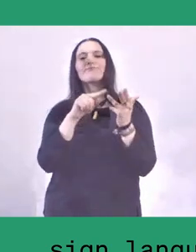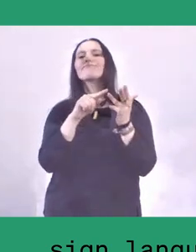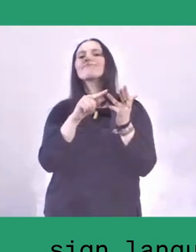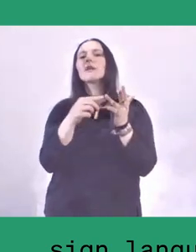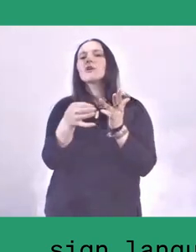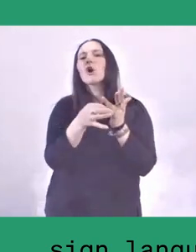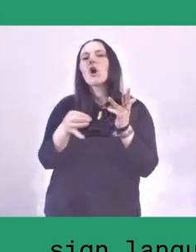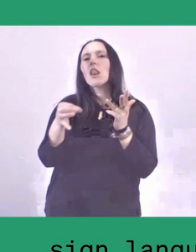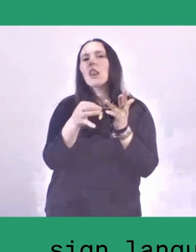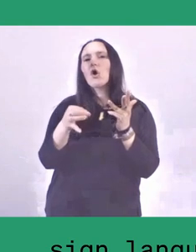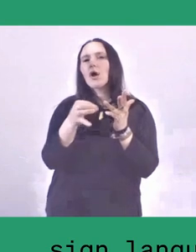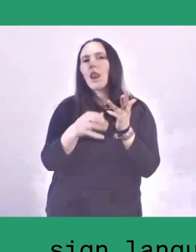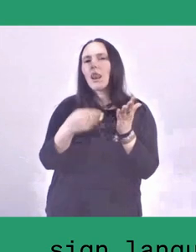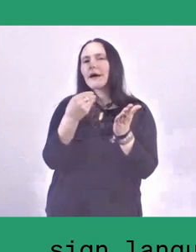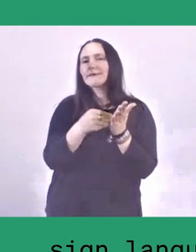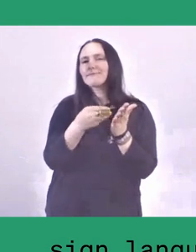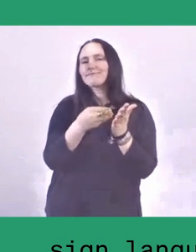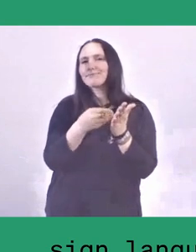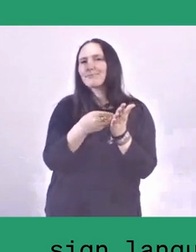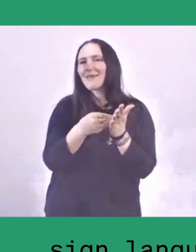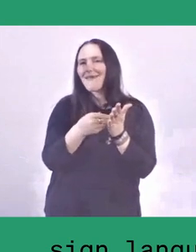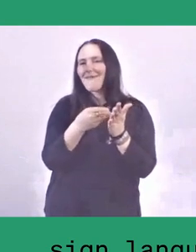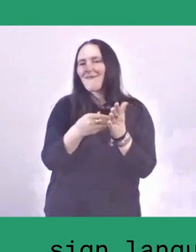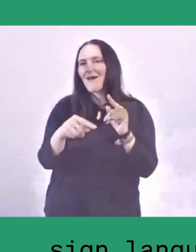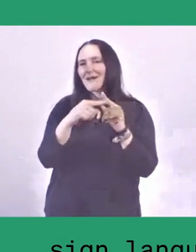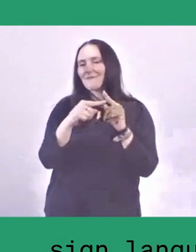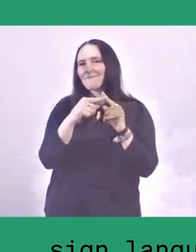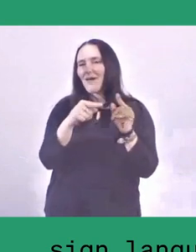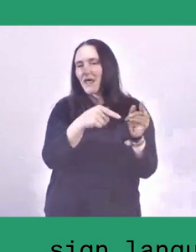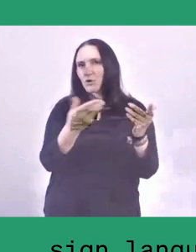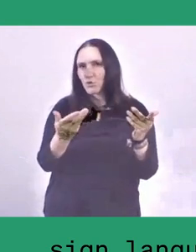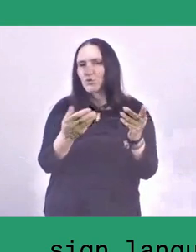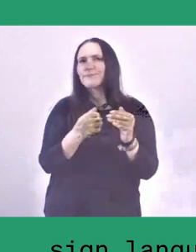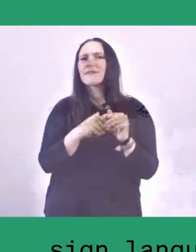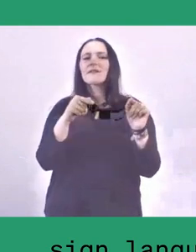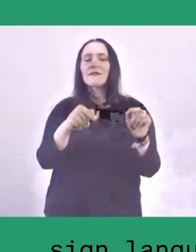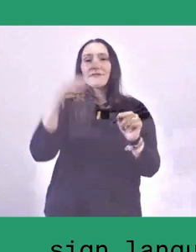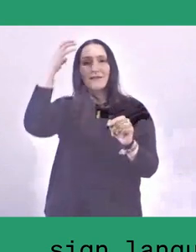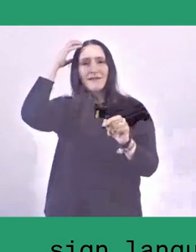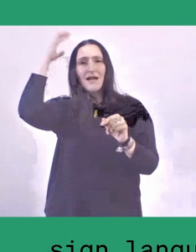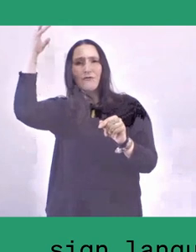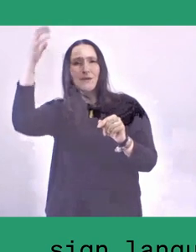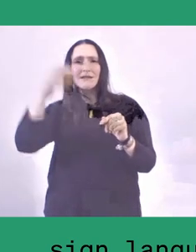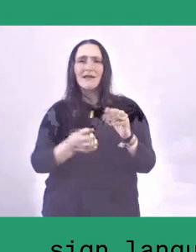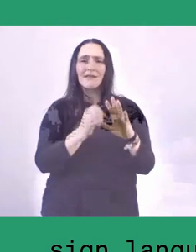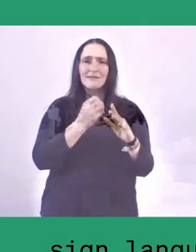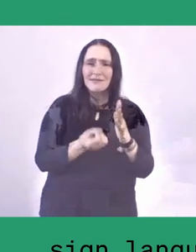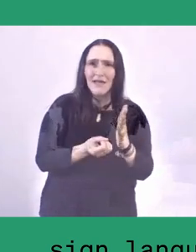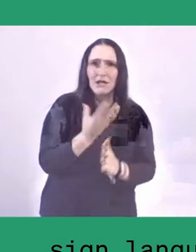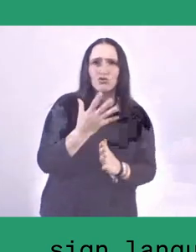What happens if people do not have... if the government, natural resources and society do not have the values?